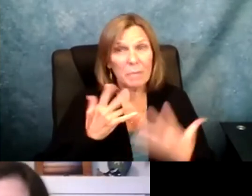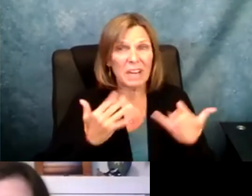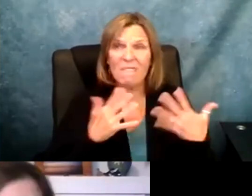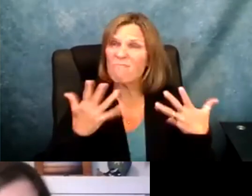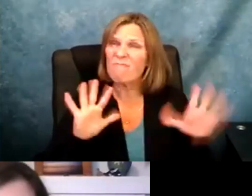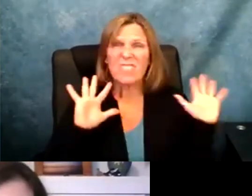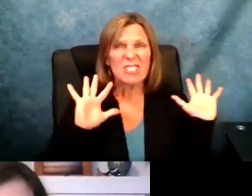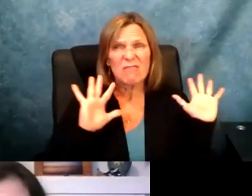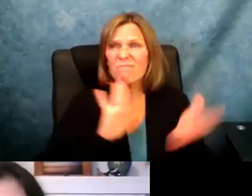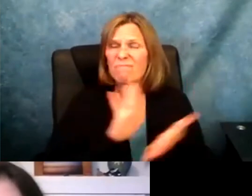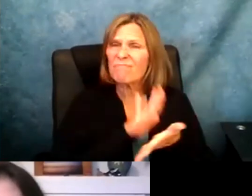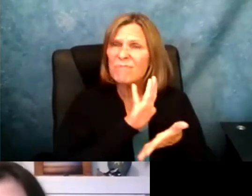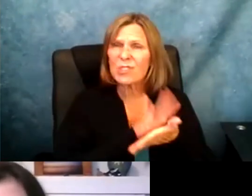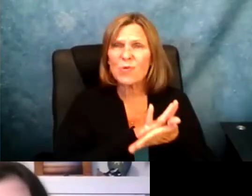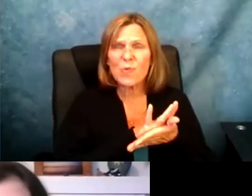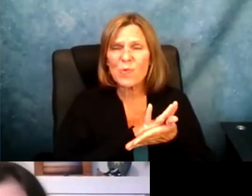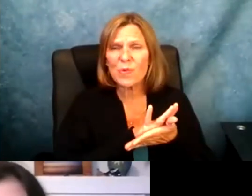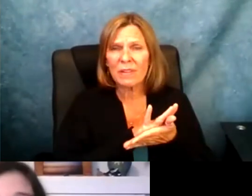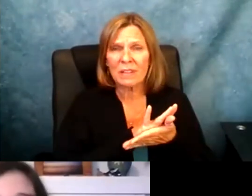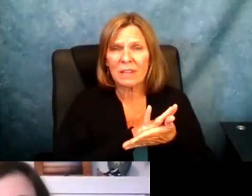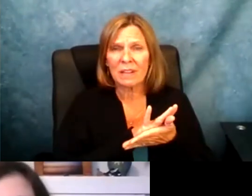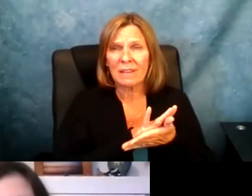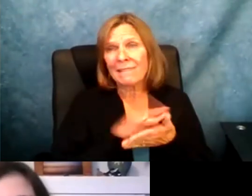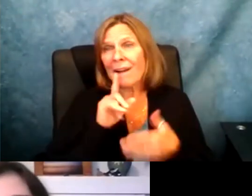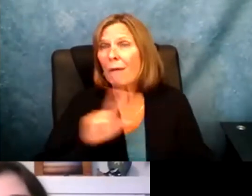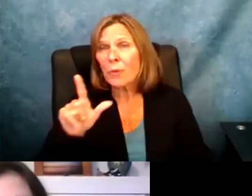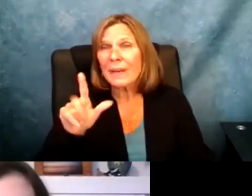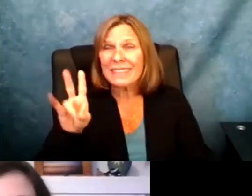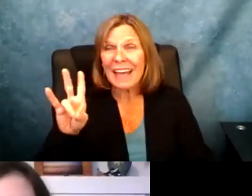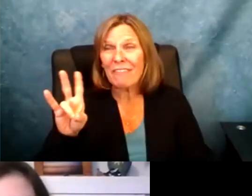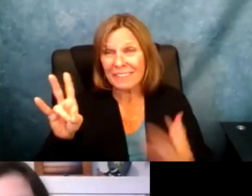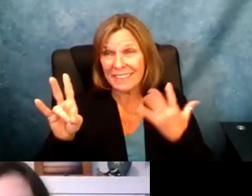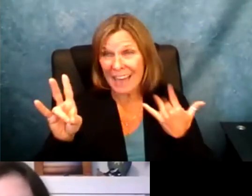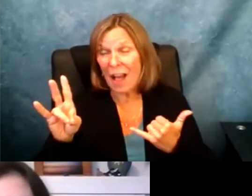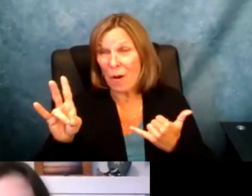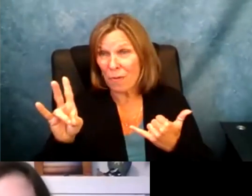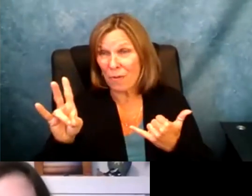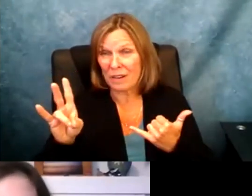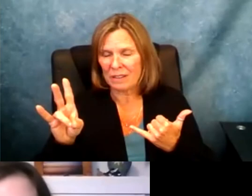think back to my experience. I know like I am out of school and I